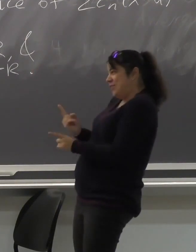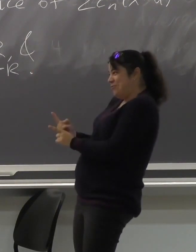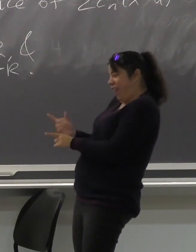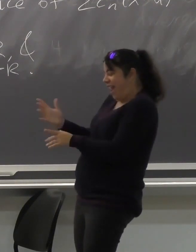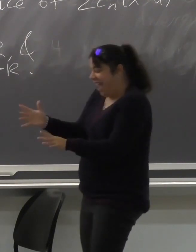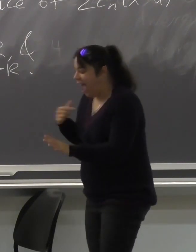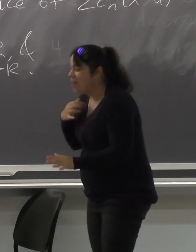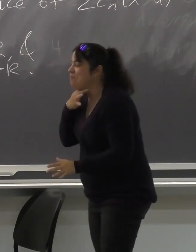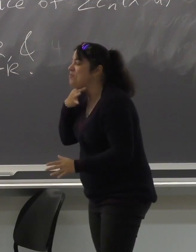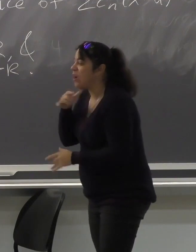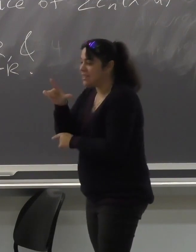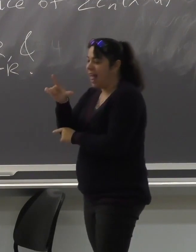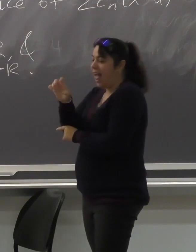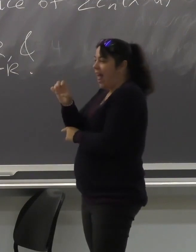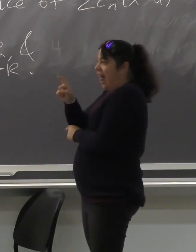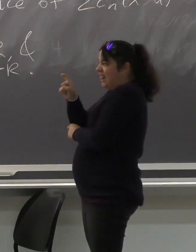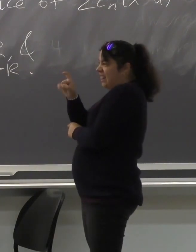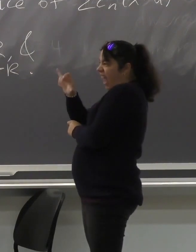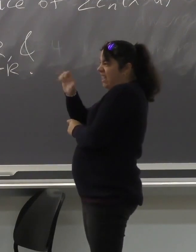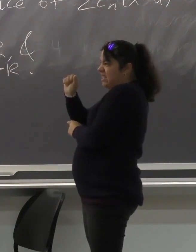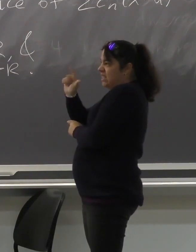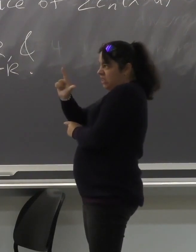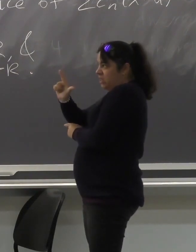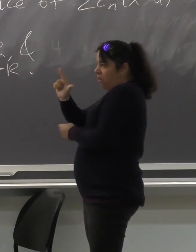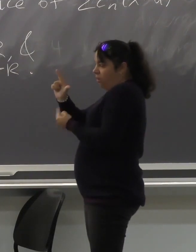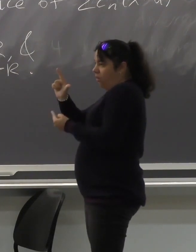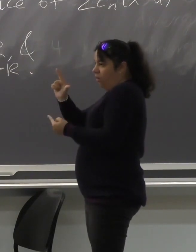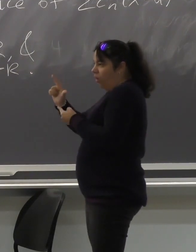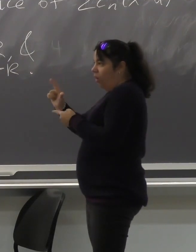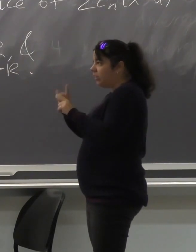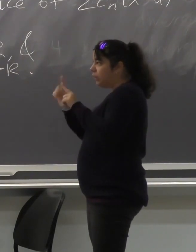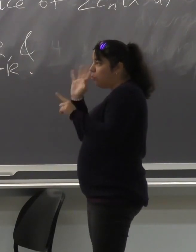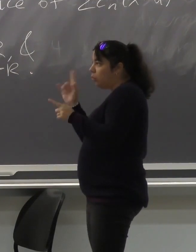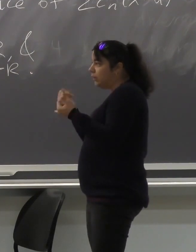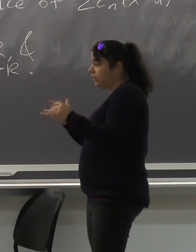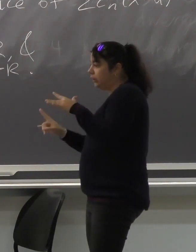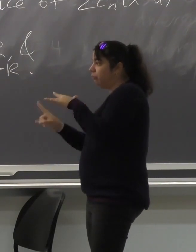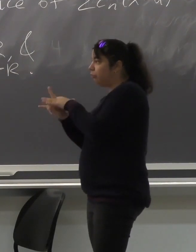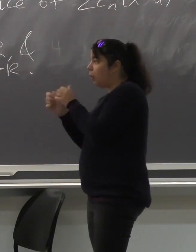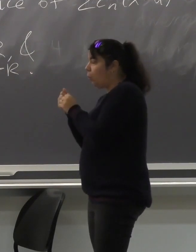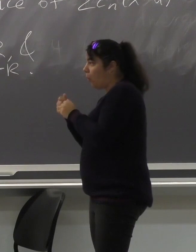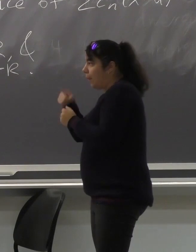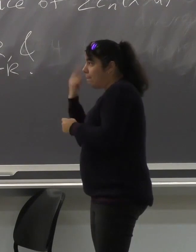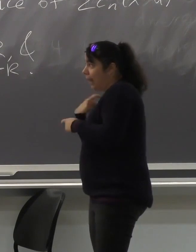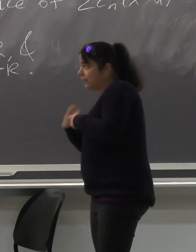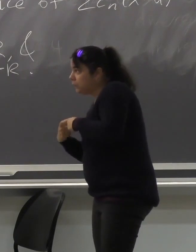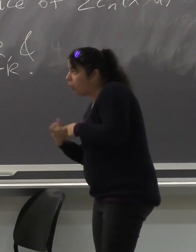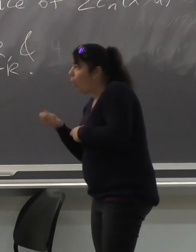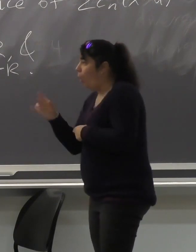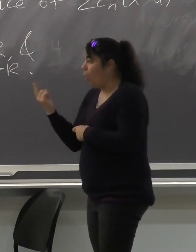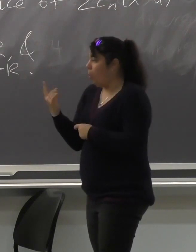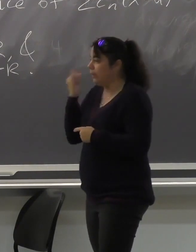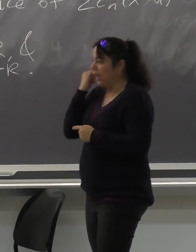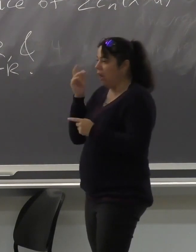the reason why I'm a linguistic student and different things